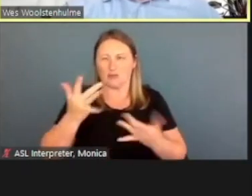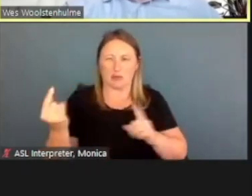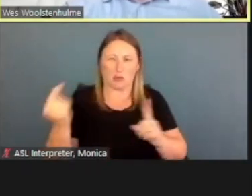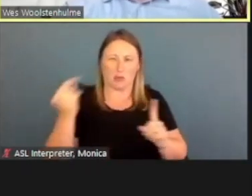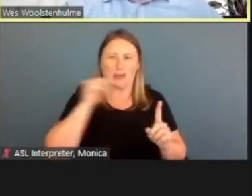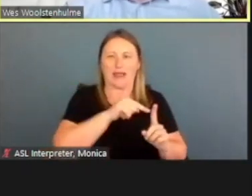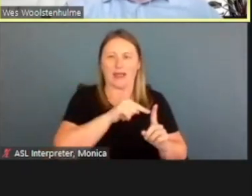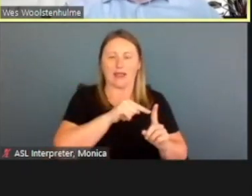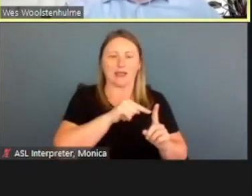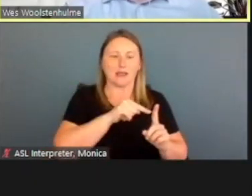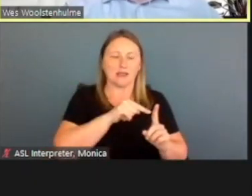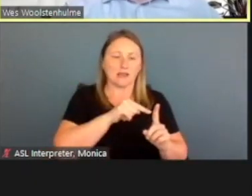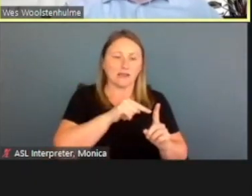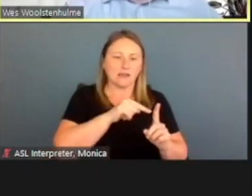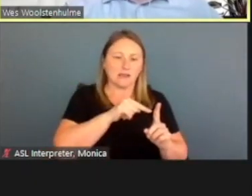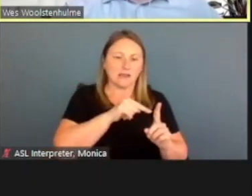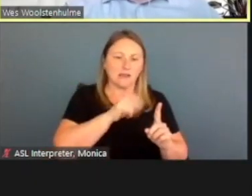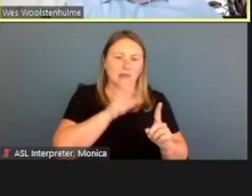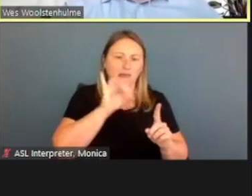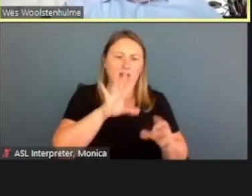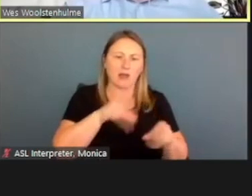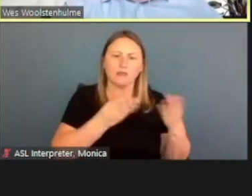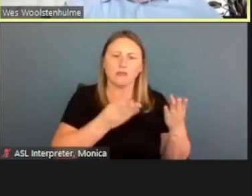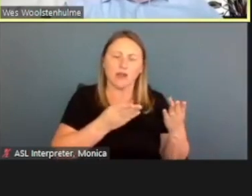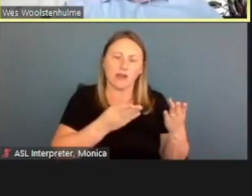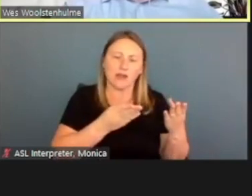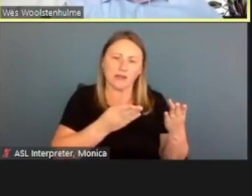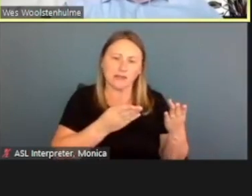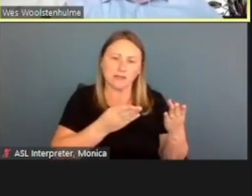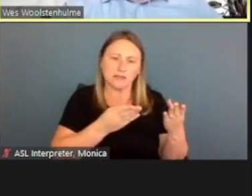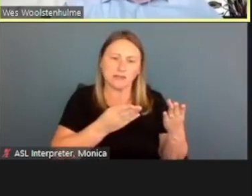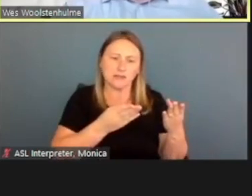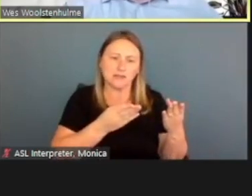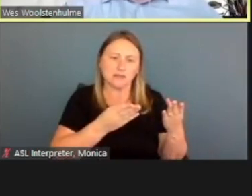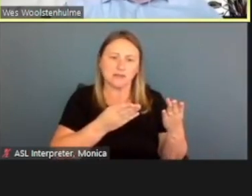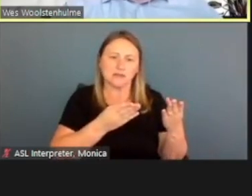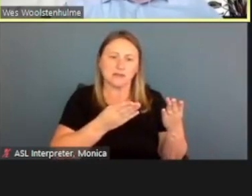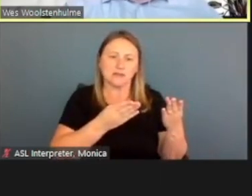It gives you this redirect modal that pops up